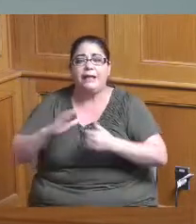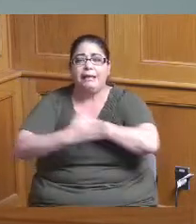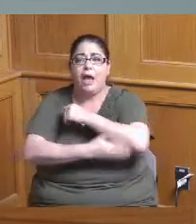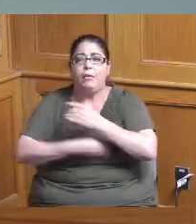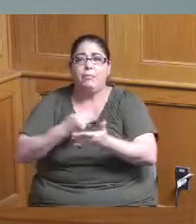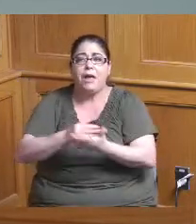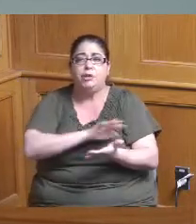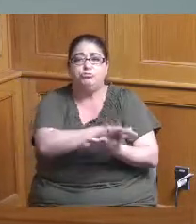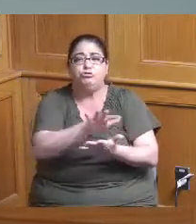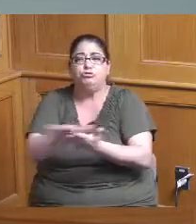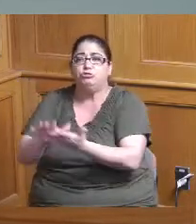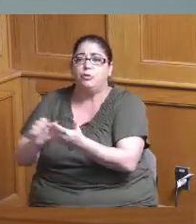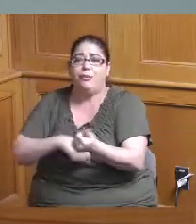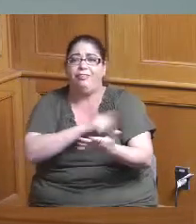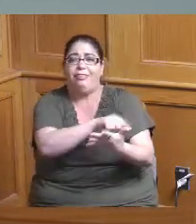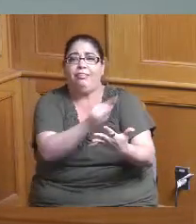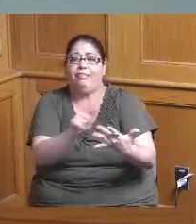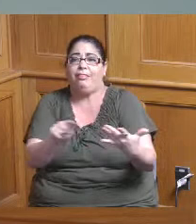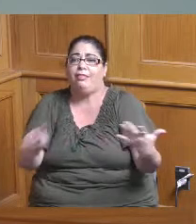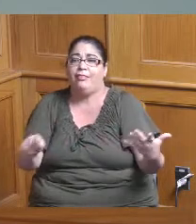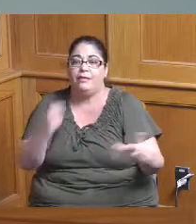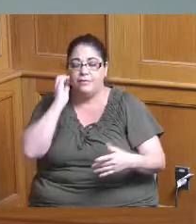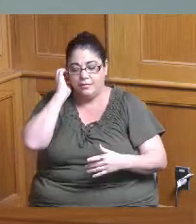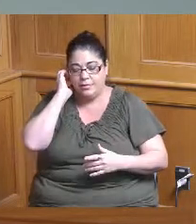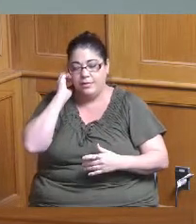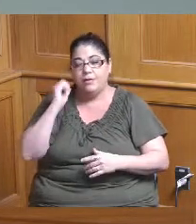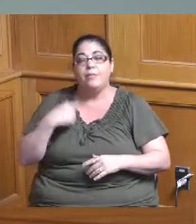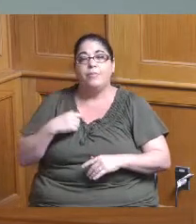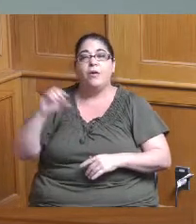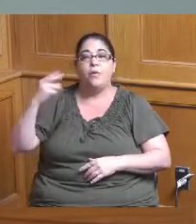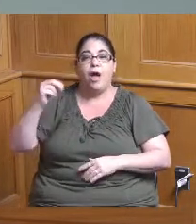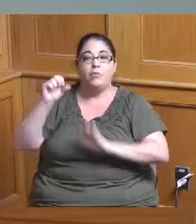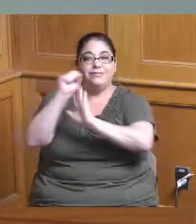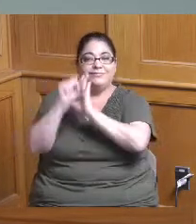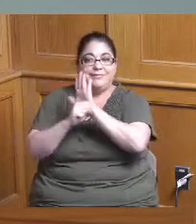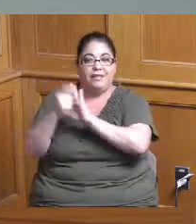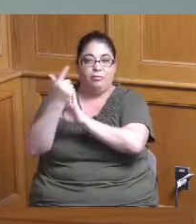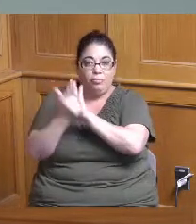authorization in the revised code for us to do specific economic development programming and